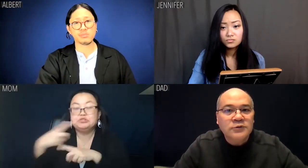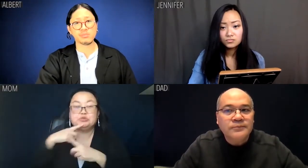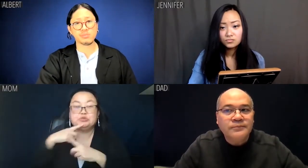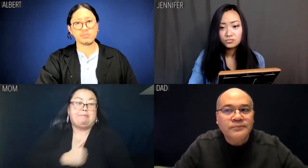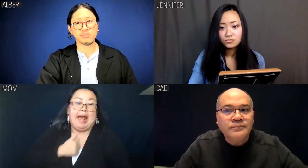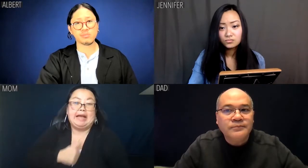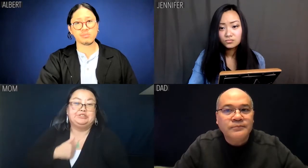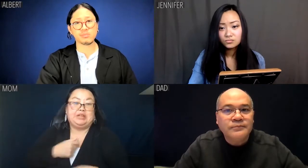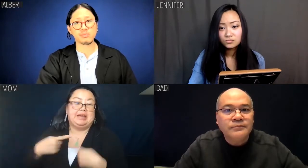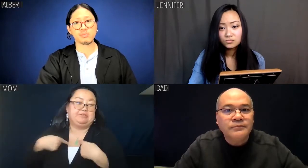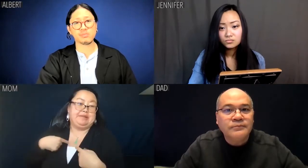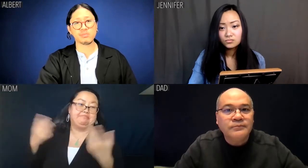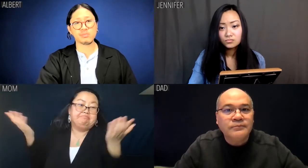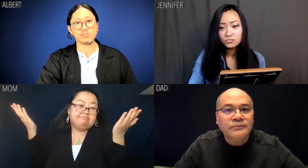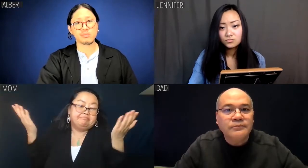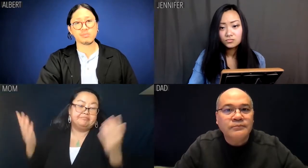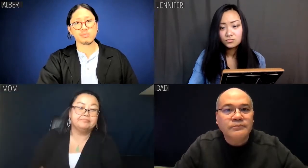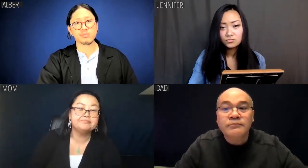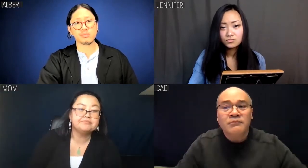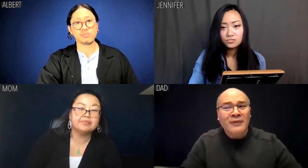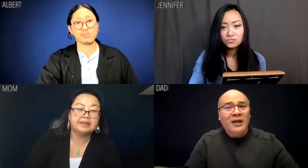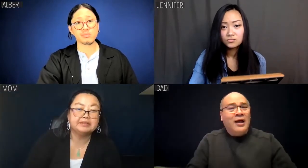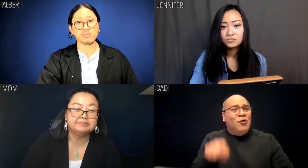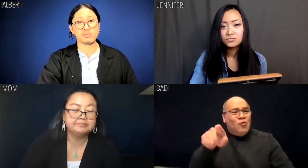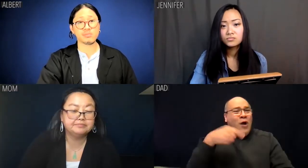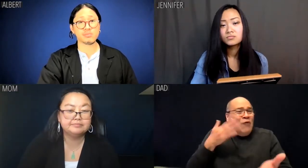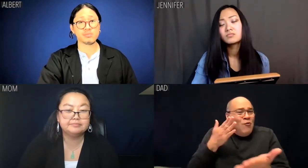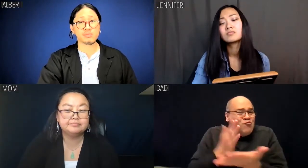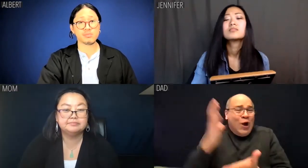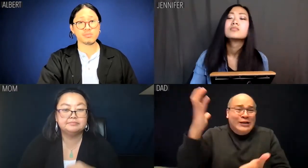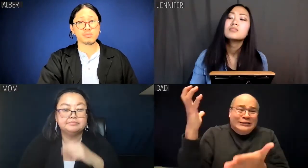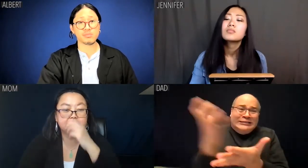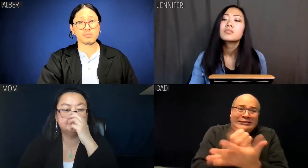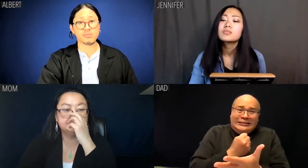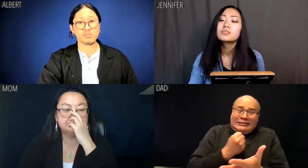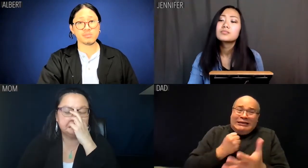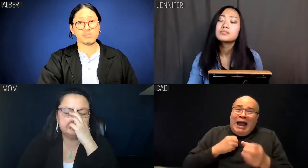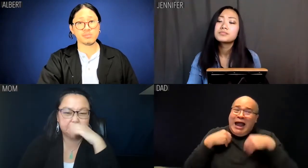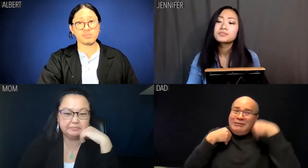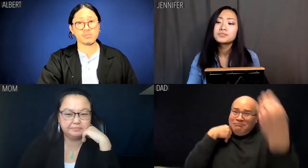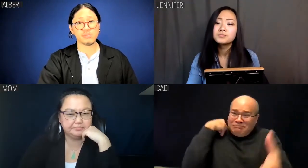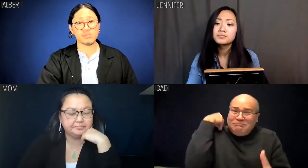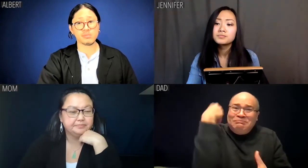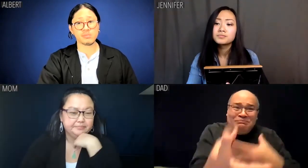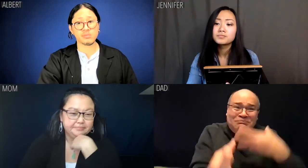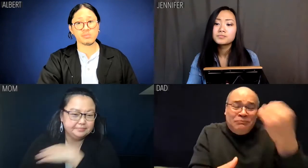she'd have given me an apology. Dad: Kids. I hate to break it to you, but we've done our job.